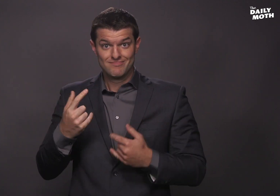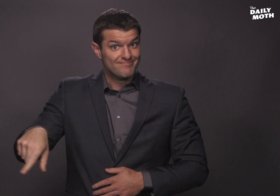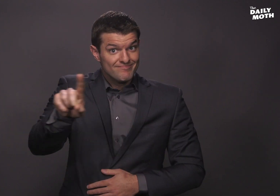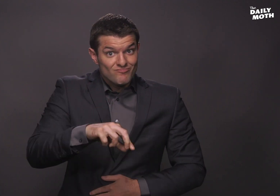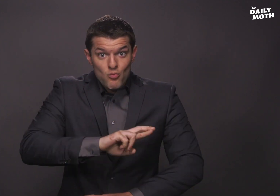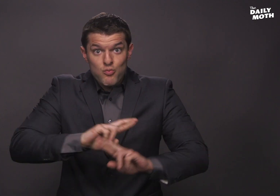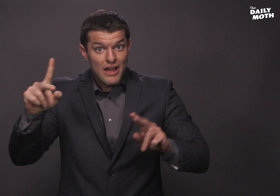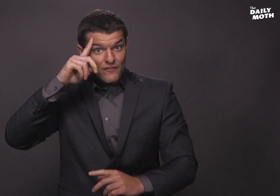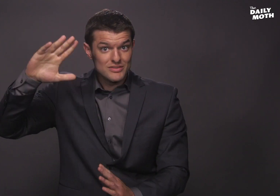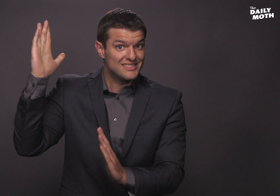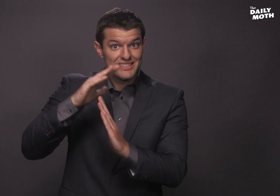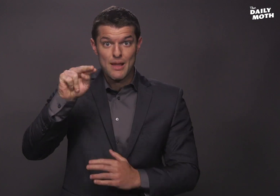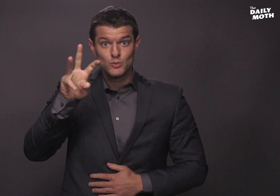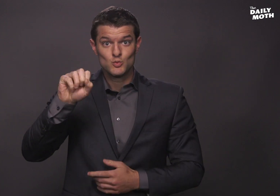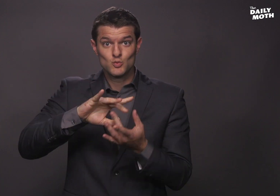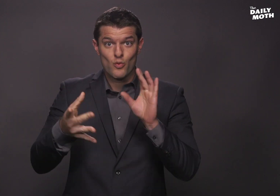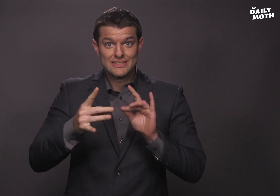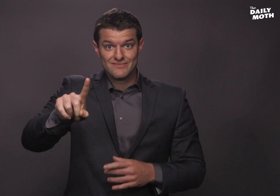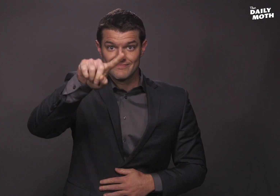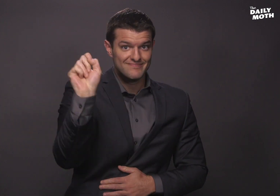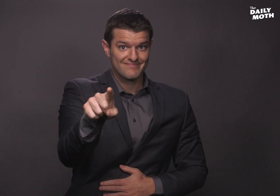Are you ready for today’s top stories?